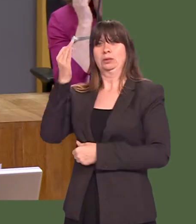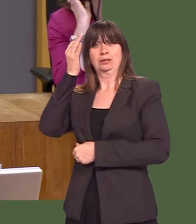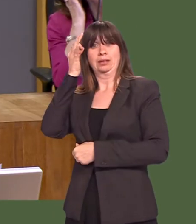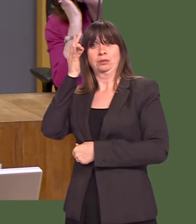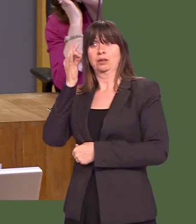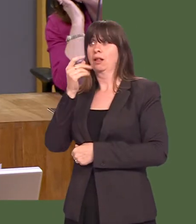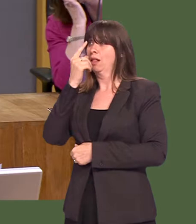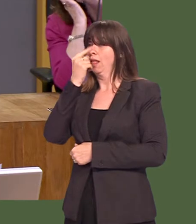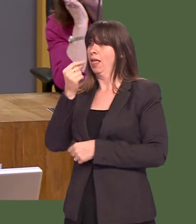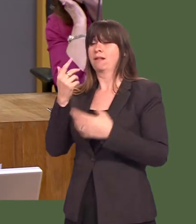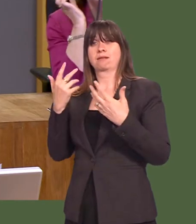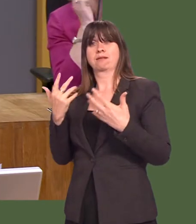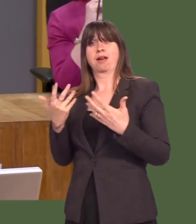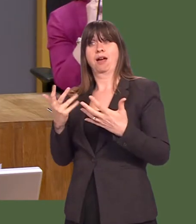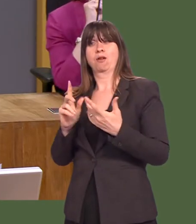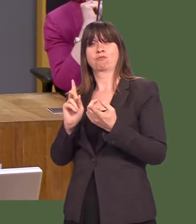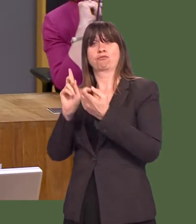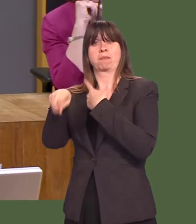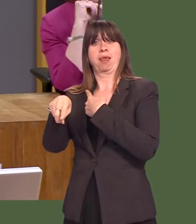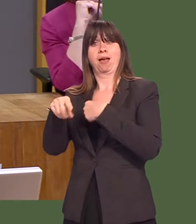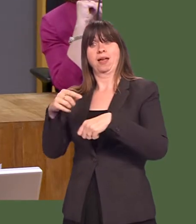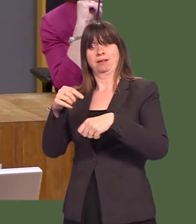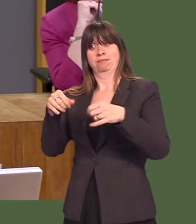new council will be able to reply to freedom of information requests within the statutory